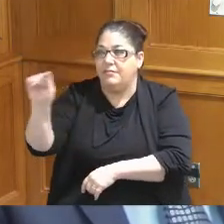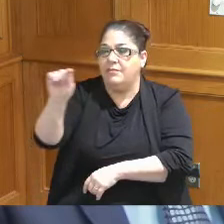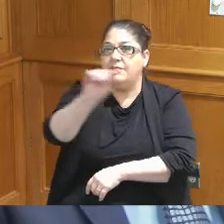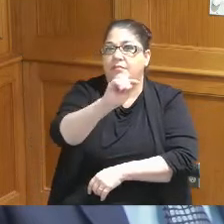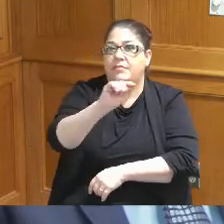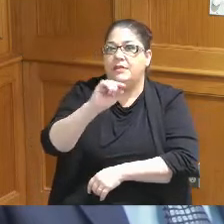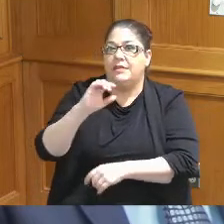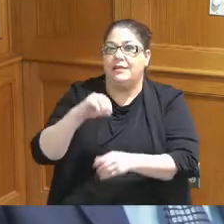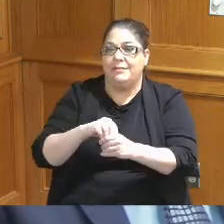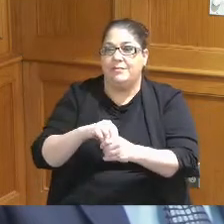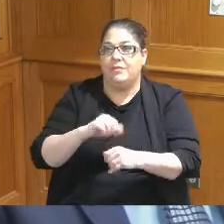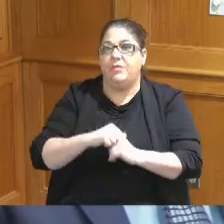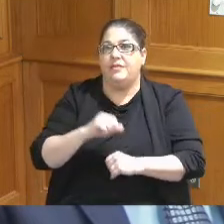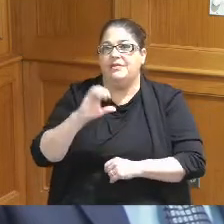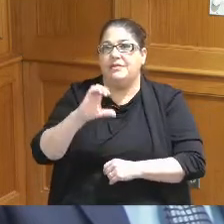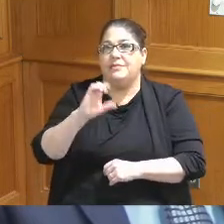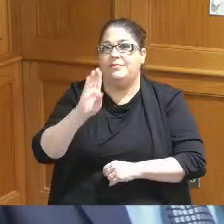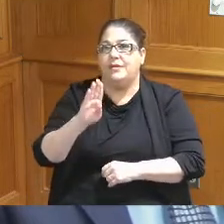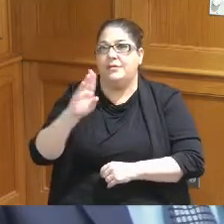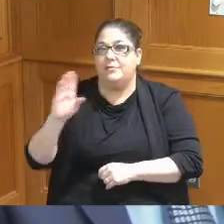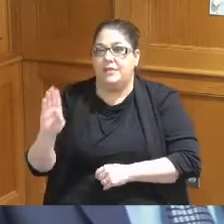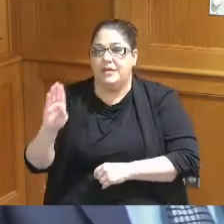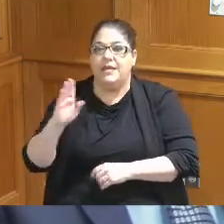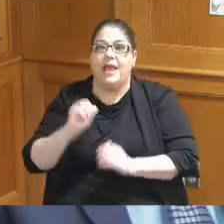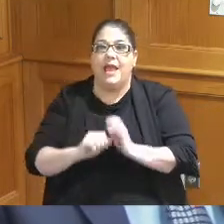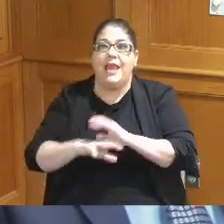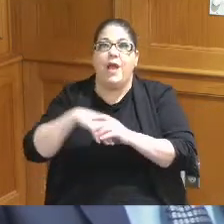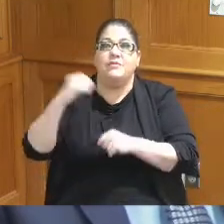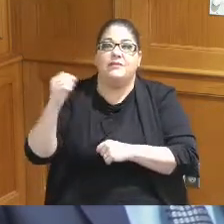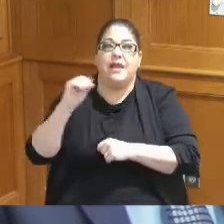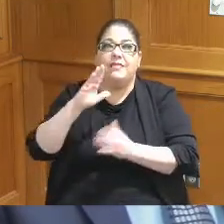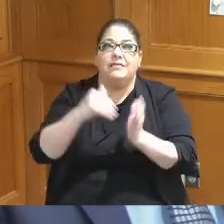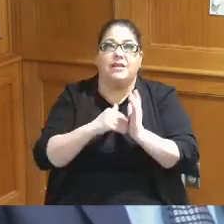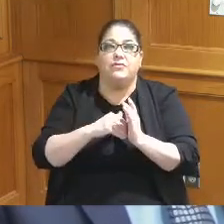the CVB and some of the ones that are outside the central business district are supportive